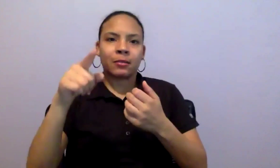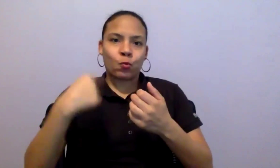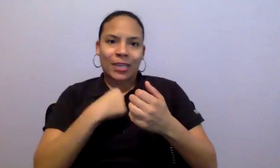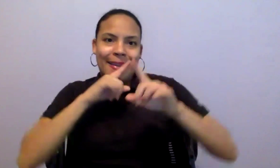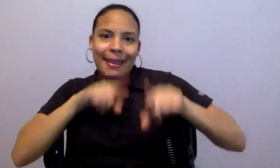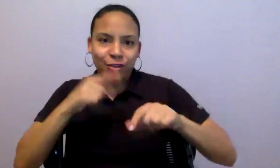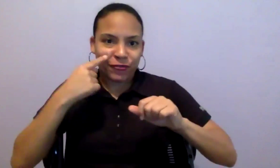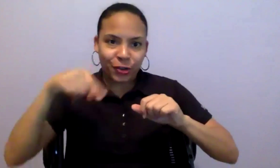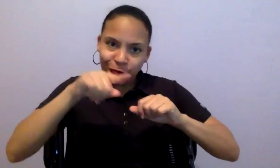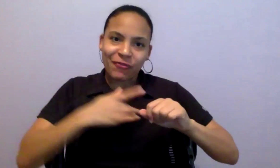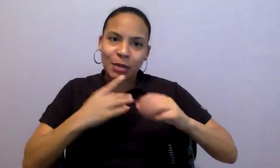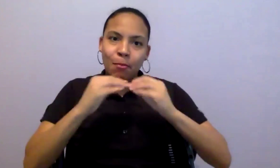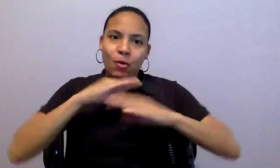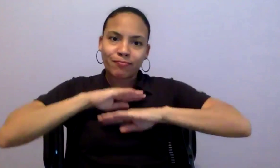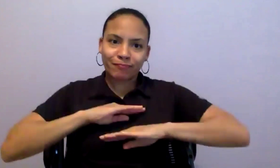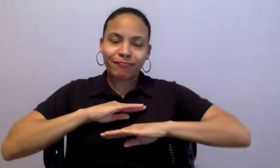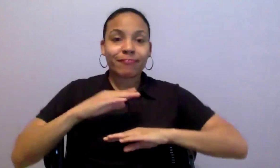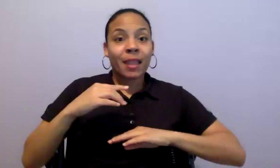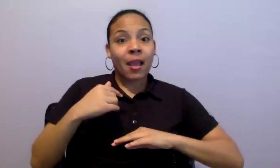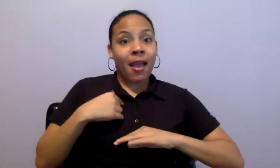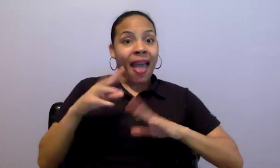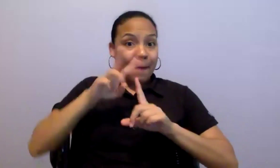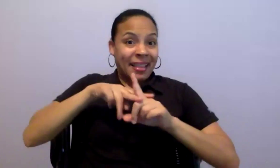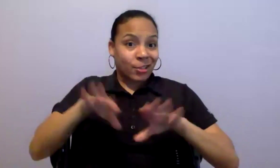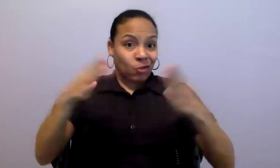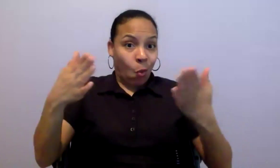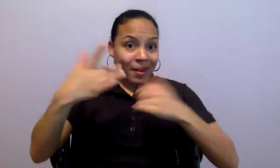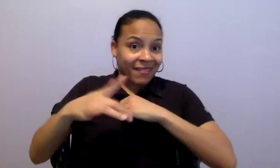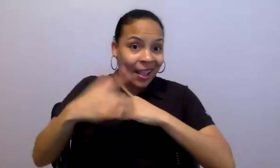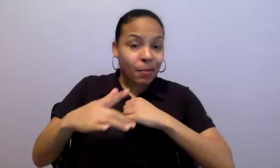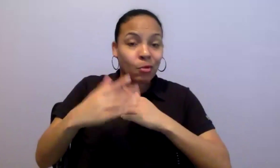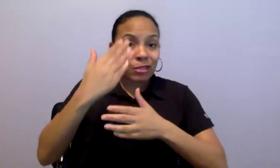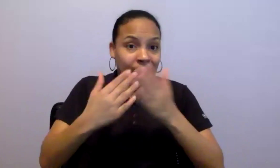in there typing already, and some folks were just getting a sense for even if they wanted to look,